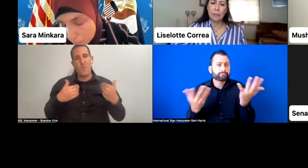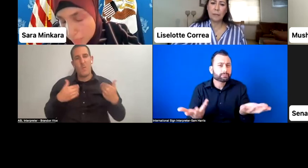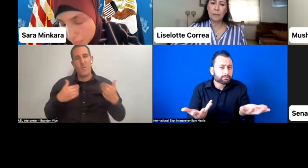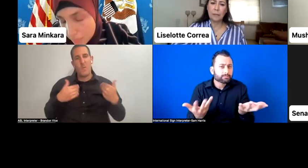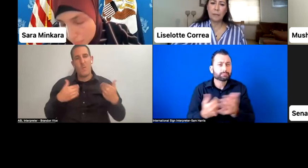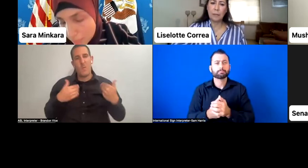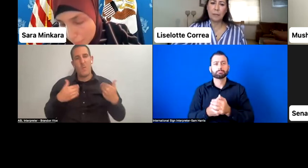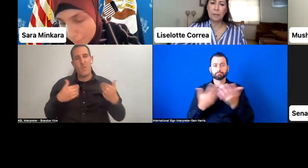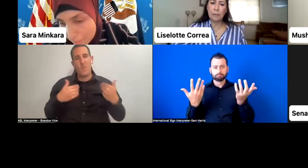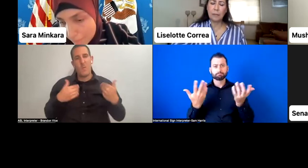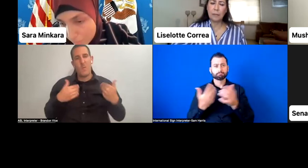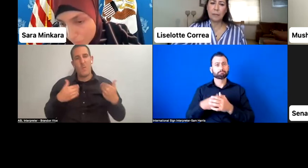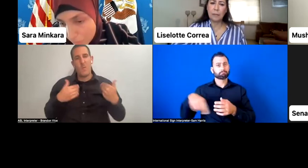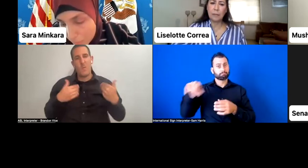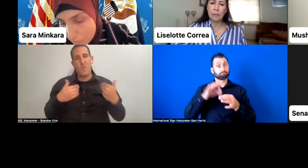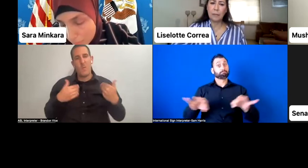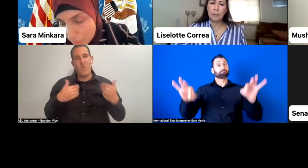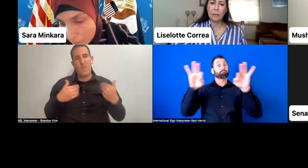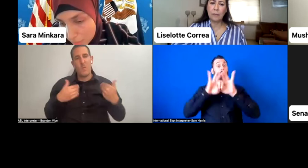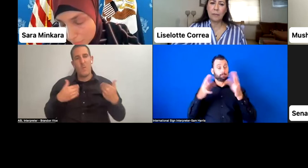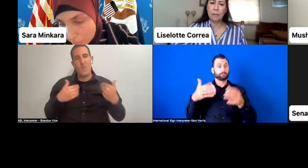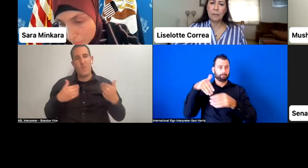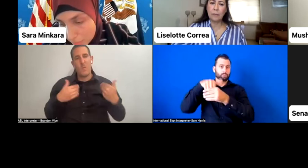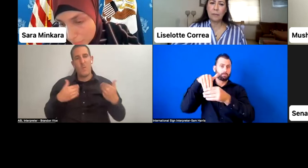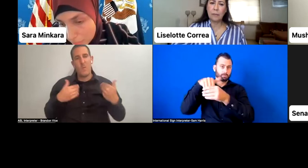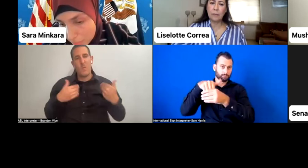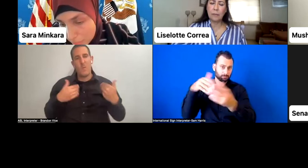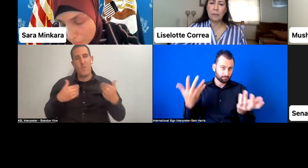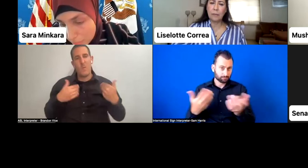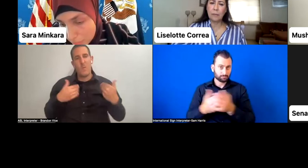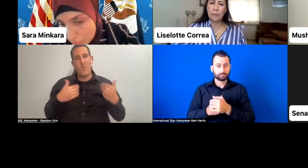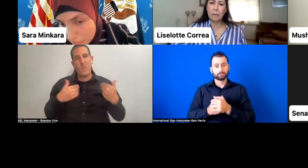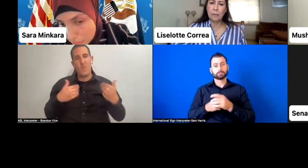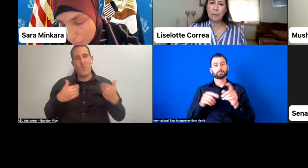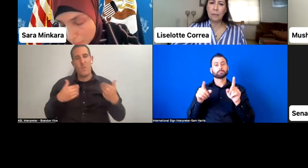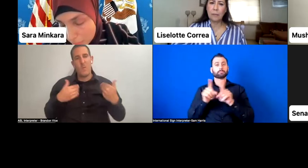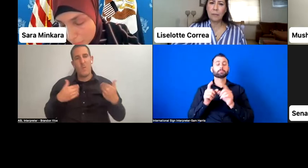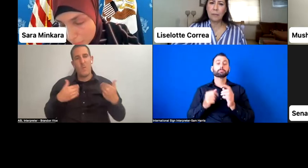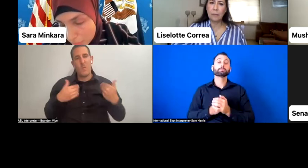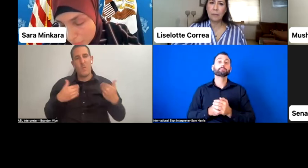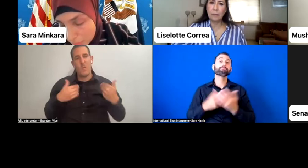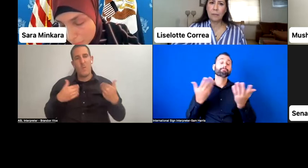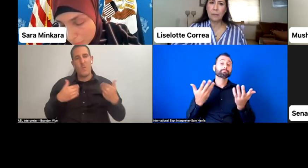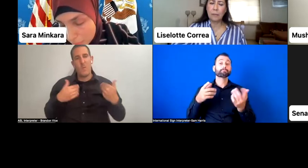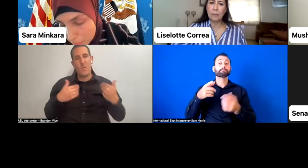And then we don't have accessible toilets because they're old buildings, but they assist whenever they can.